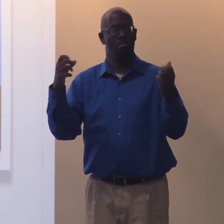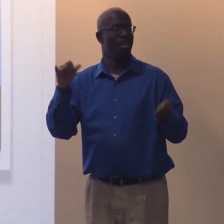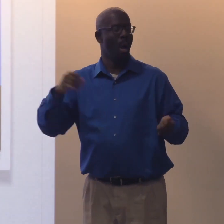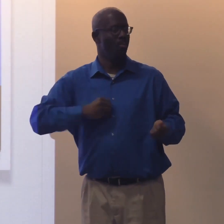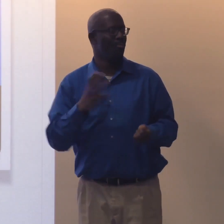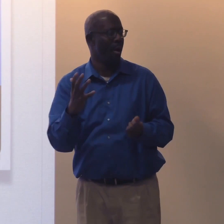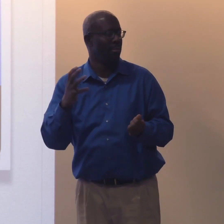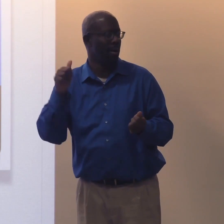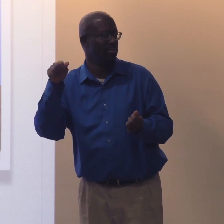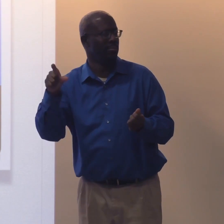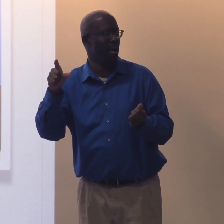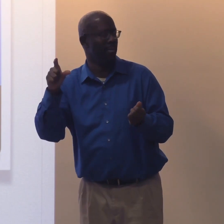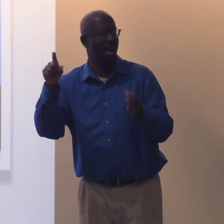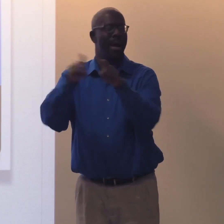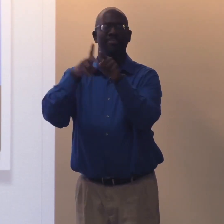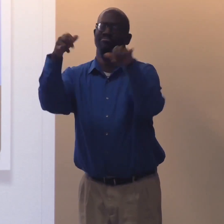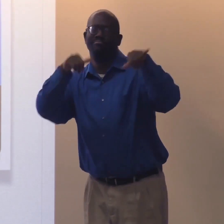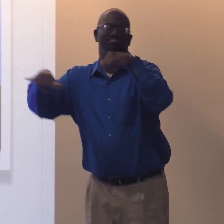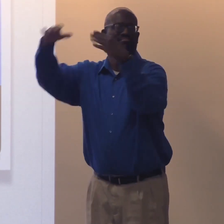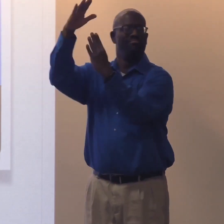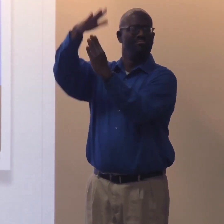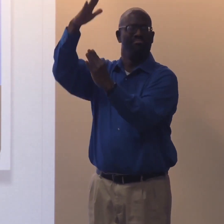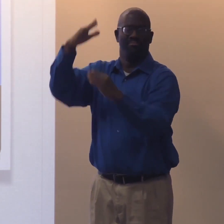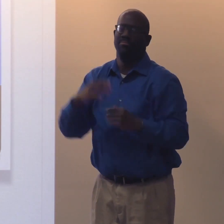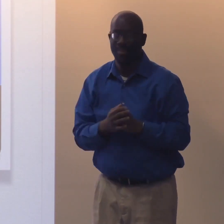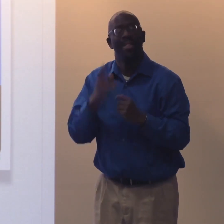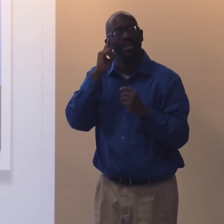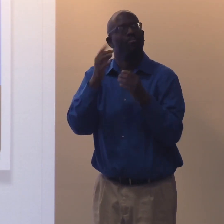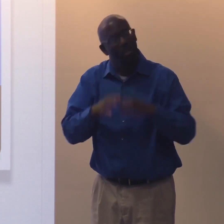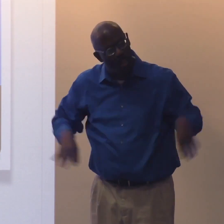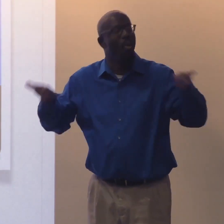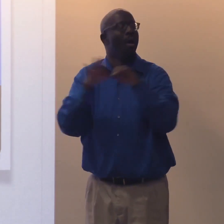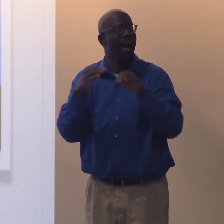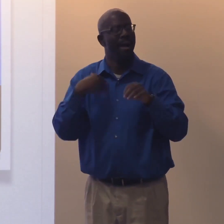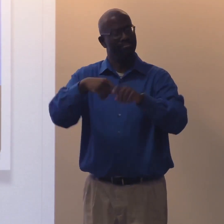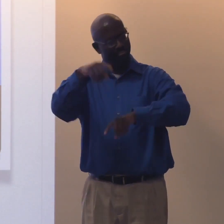So if you want to sign fluently, you have to use white ASL, standardized ASL.